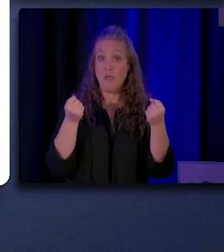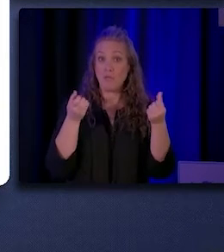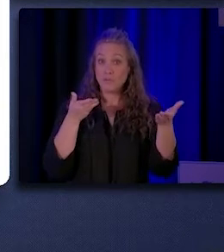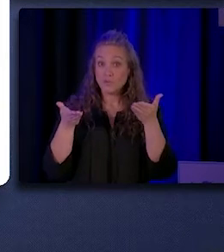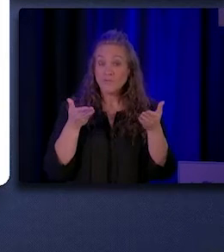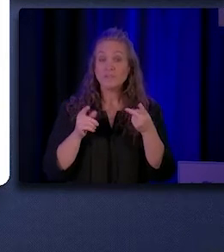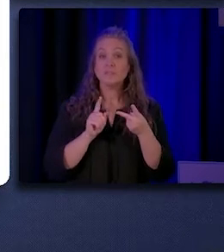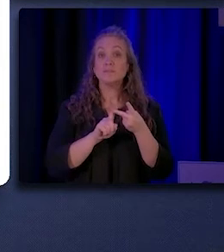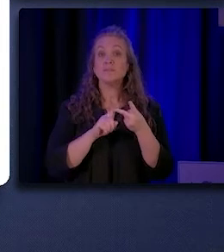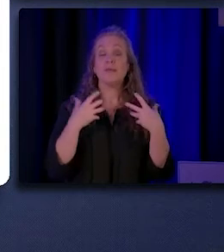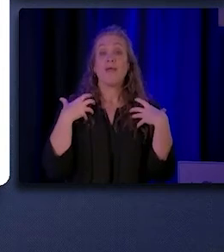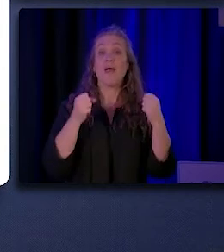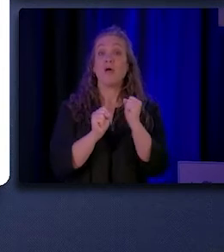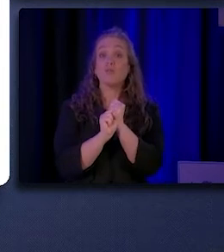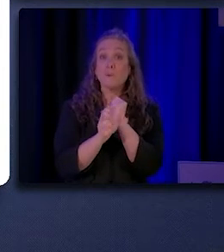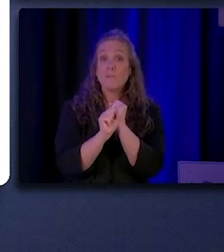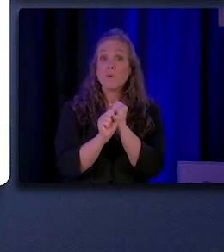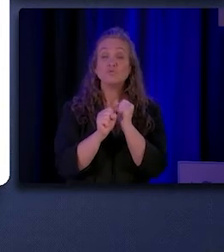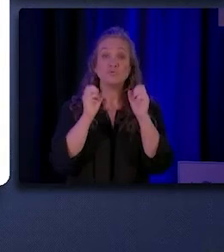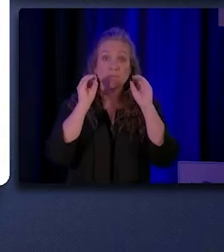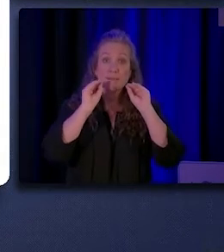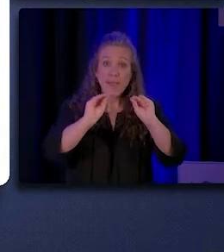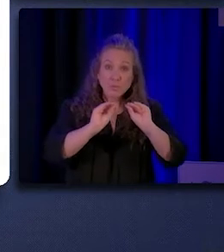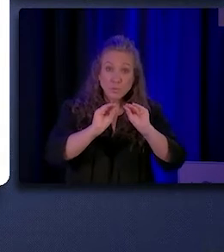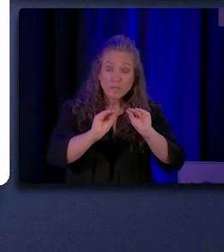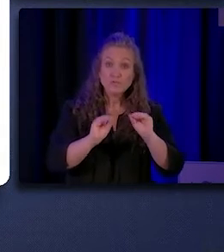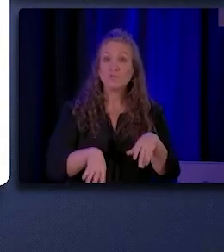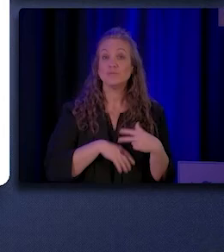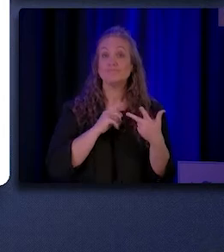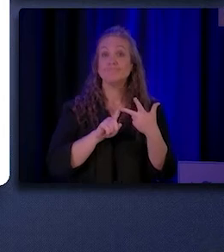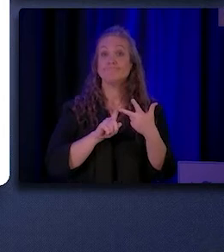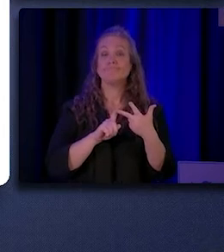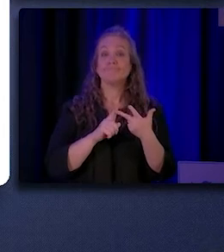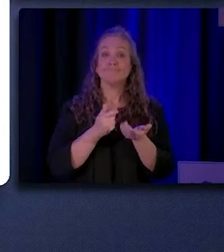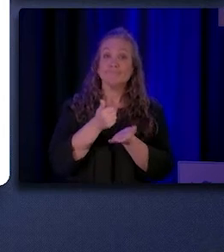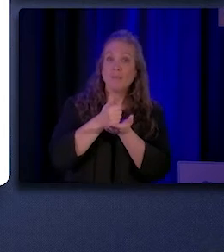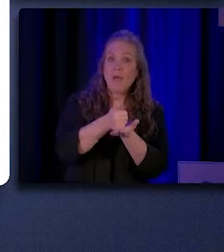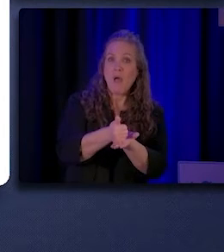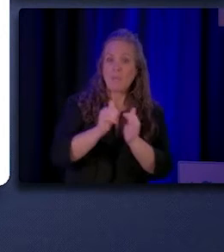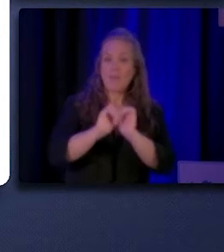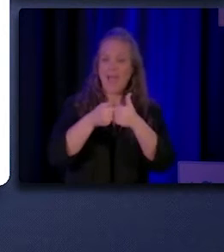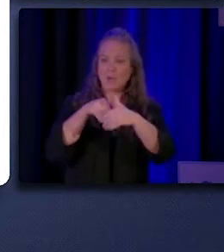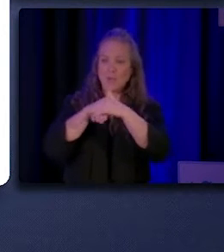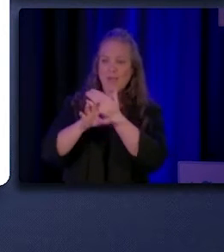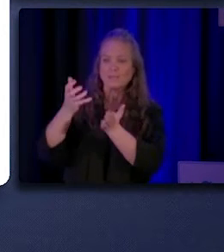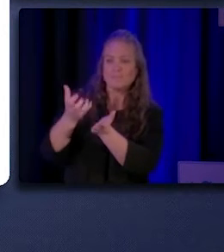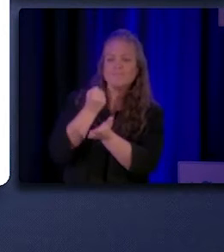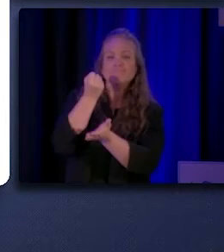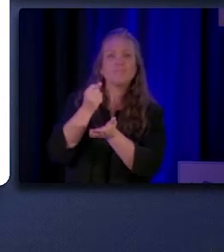health promotion and education, assistance in accessing medical and social services,